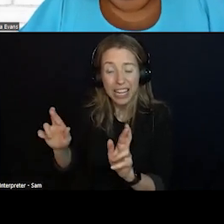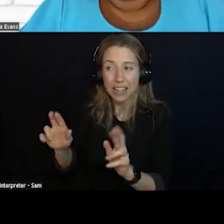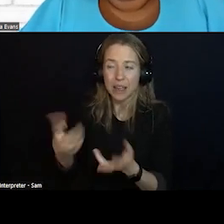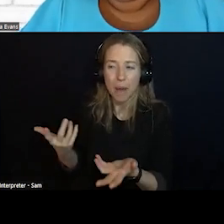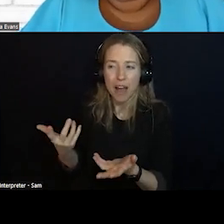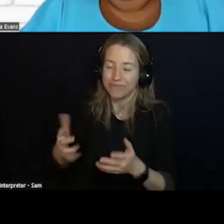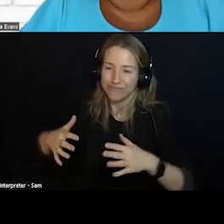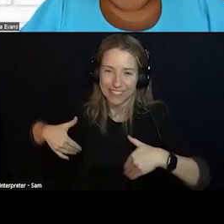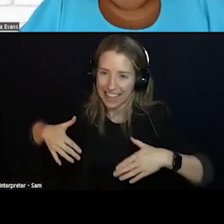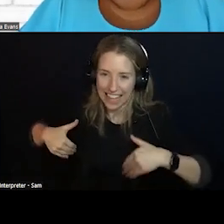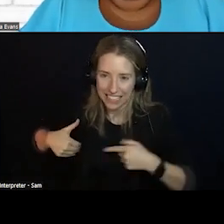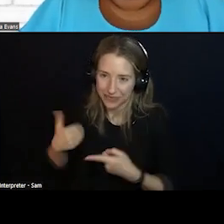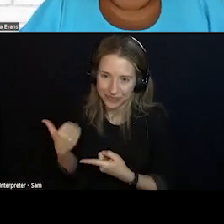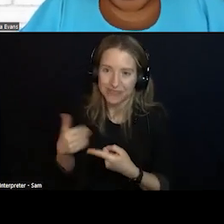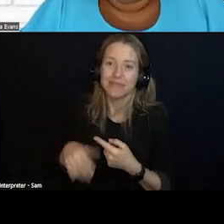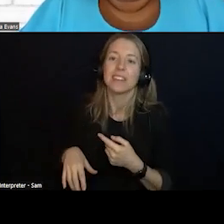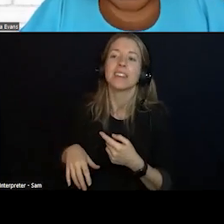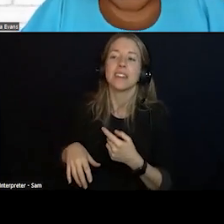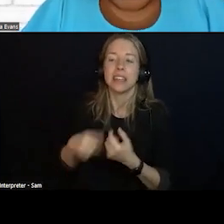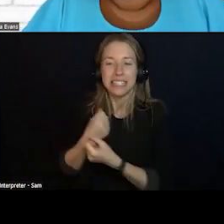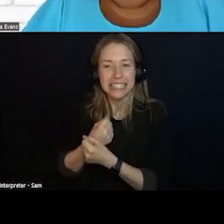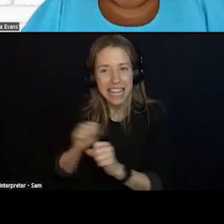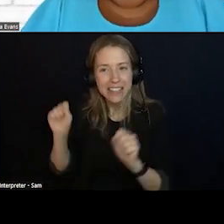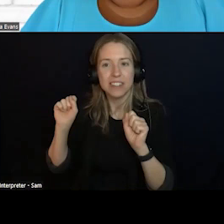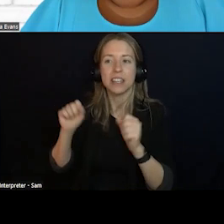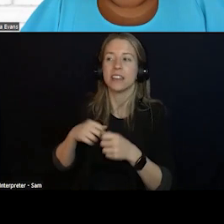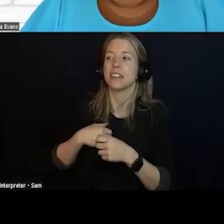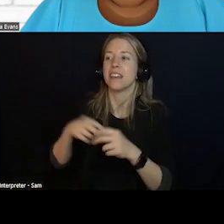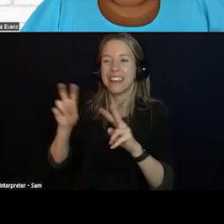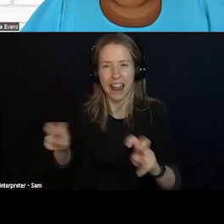AS WE THINK THROUGH SAFETY AND RESPONSE AND AFTER THE CRISIS